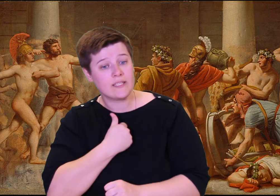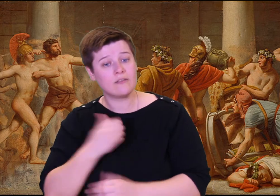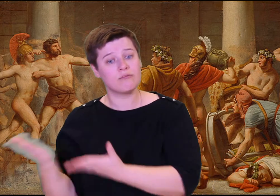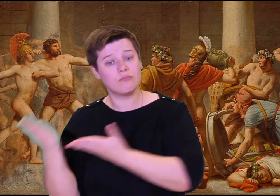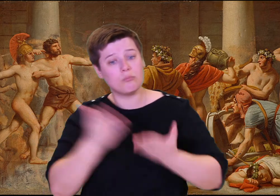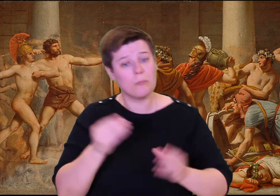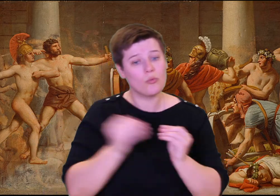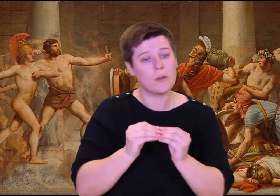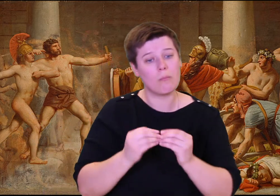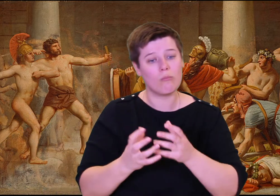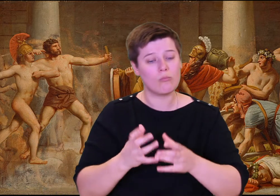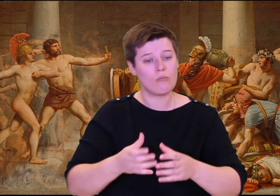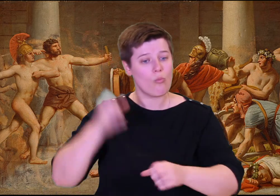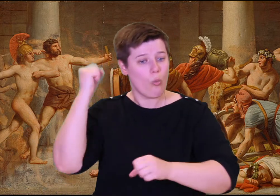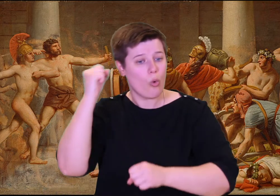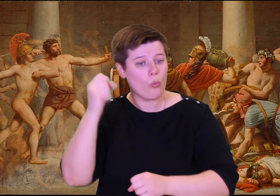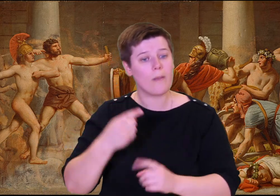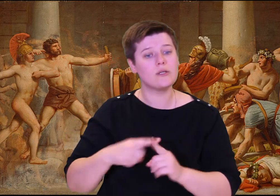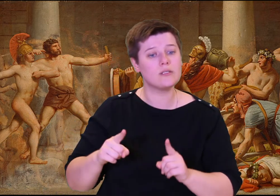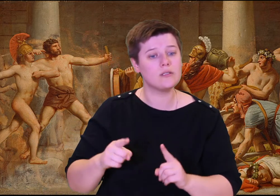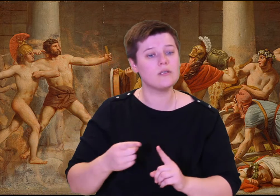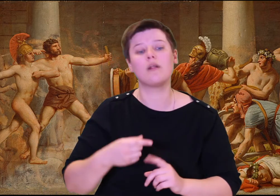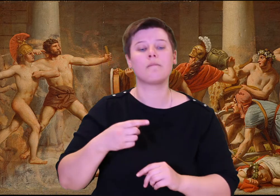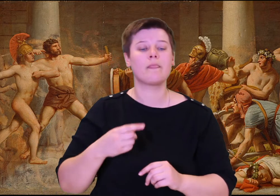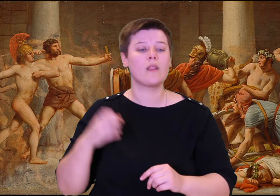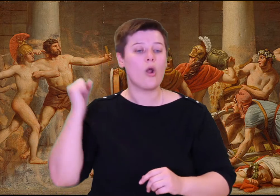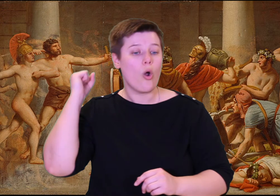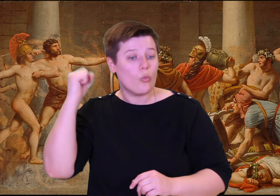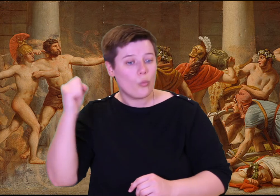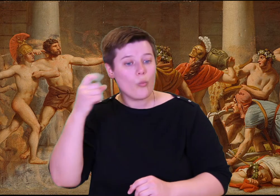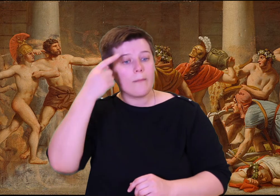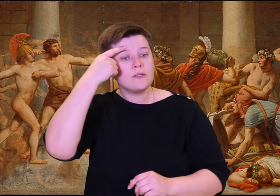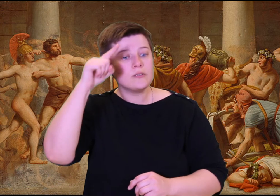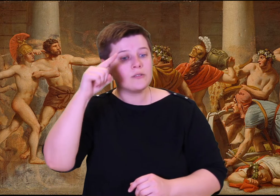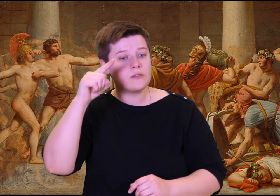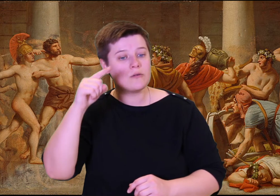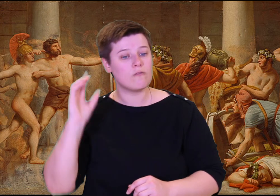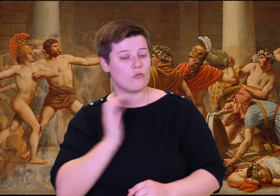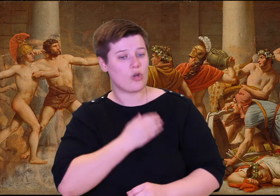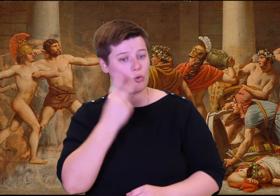against the deadly arrows. All together, rush at him, try to drive him off the